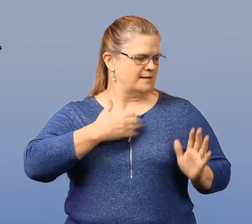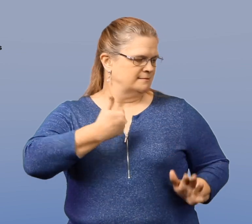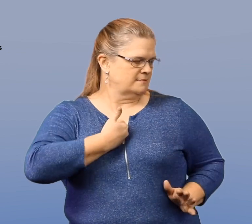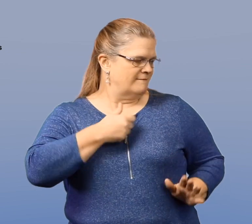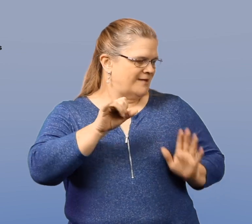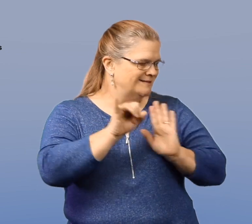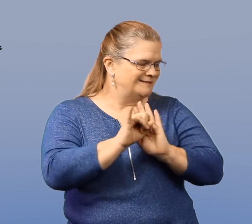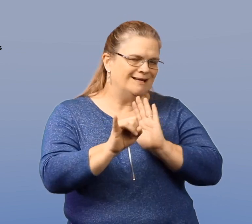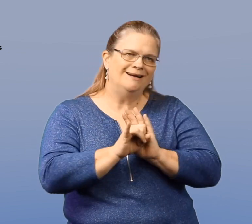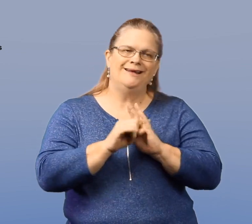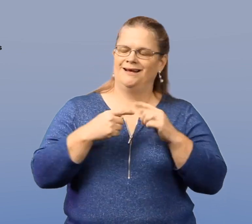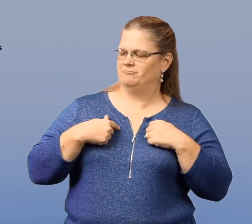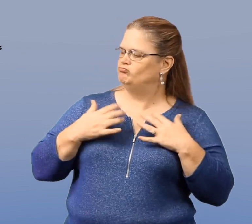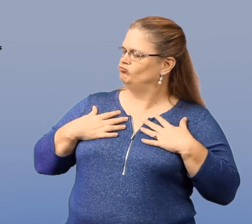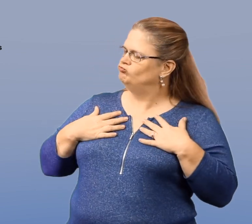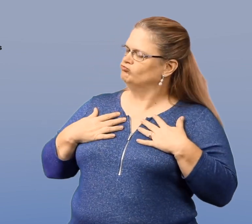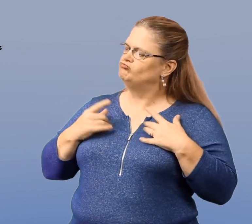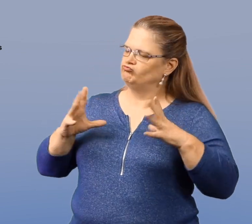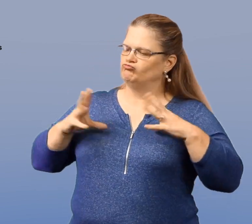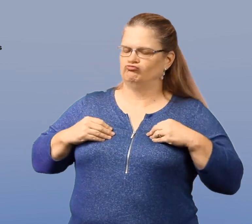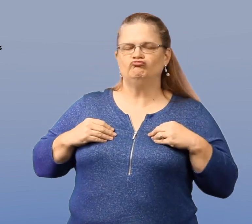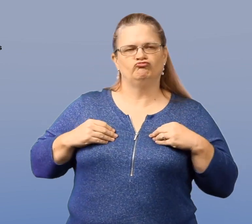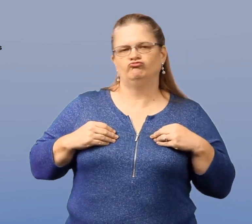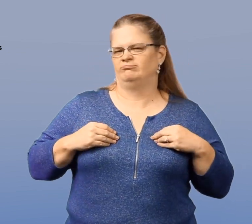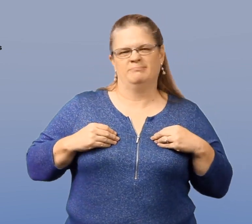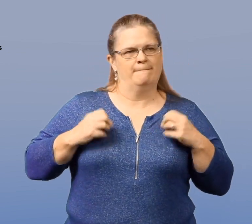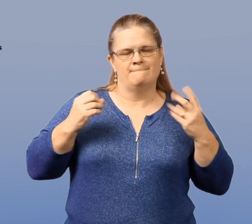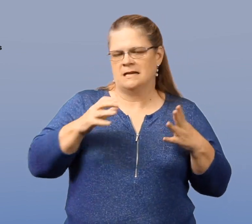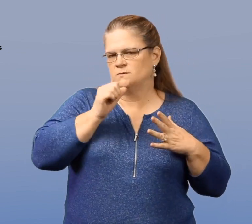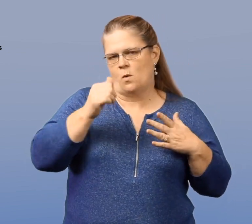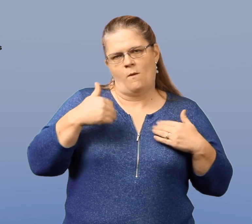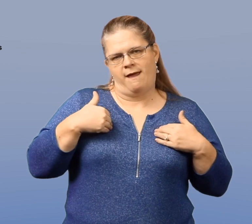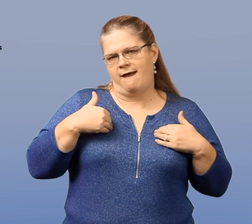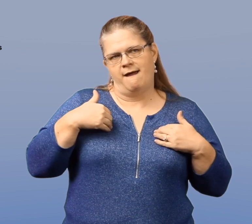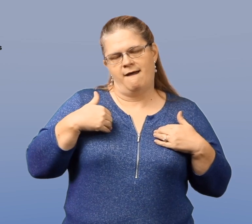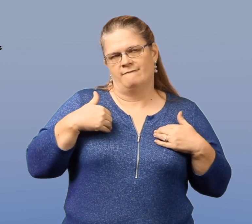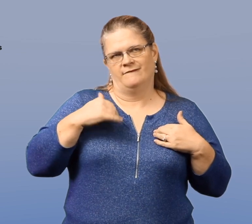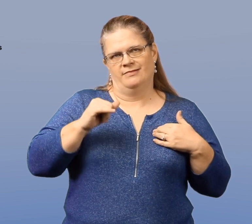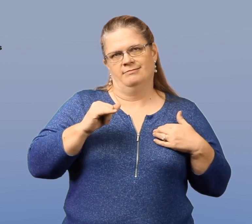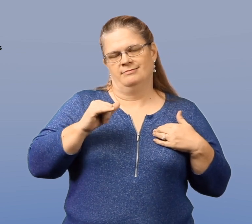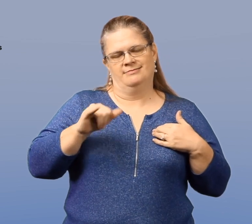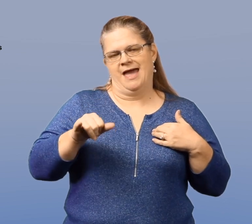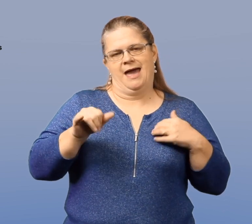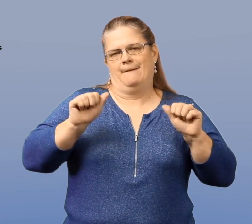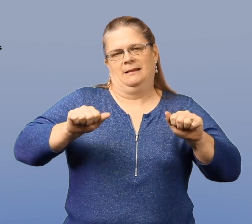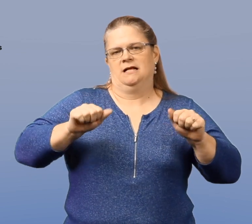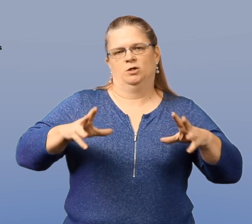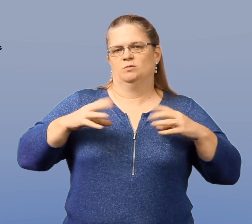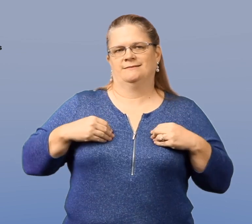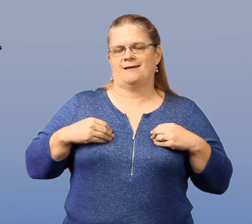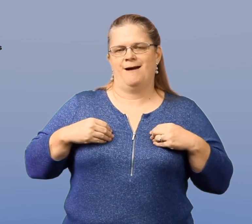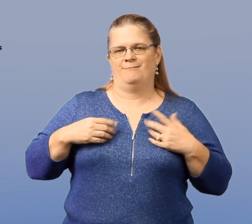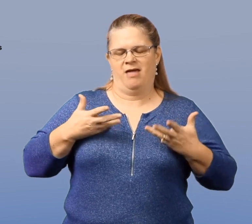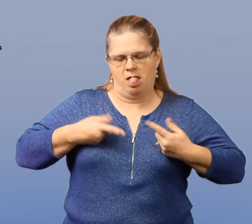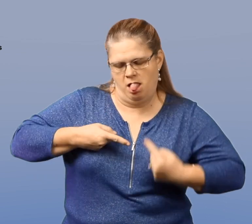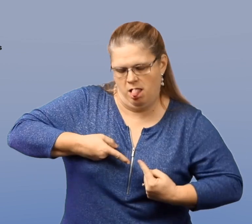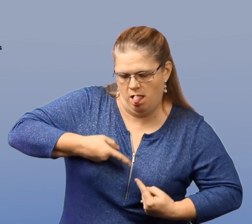struggle with their self-image or identity. Many of them do not have the ability to accept who they are,